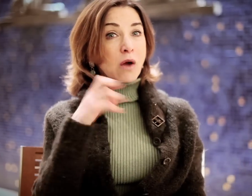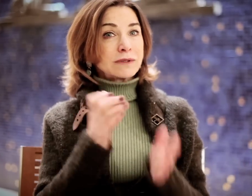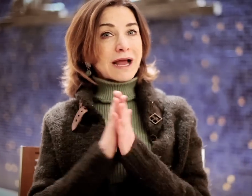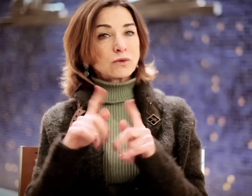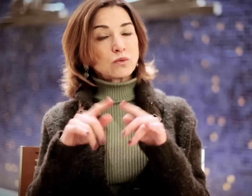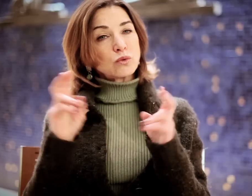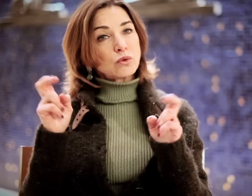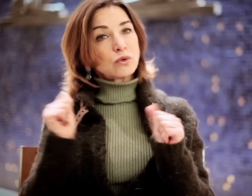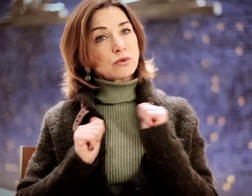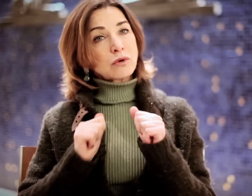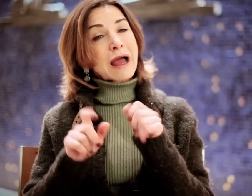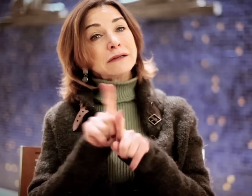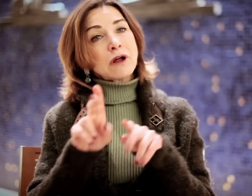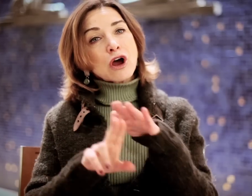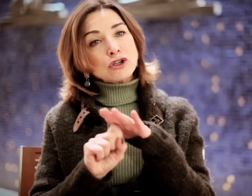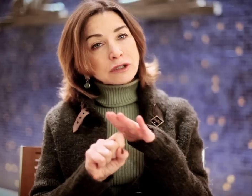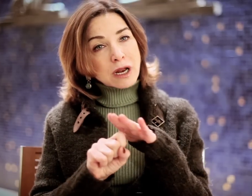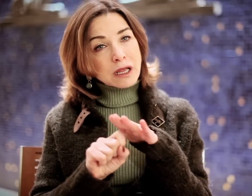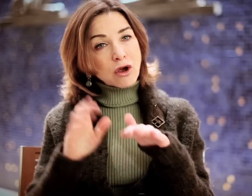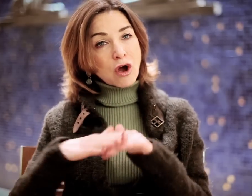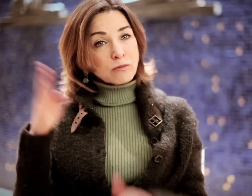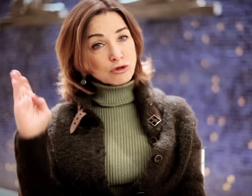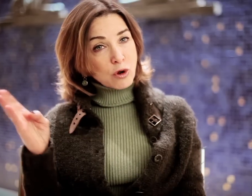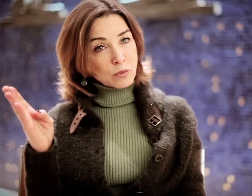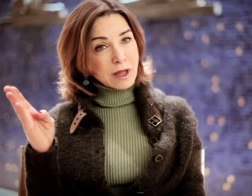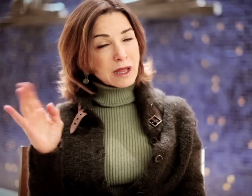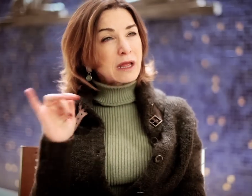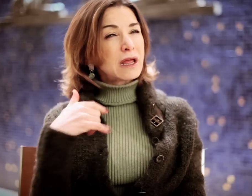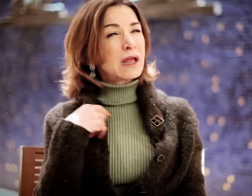And, I was asked to be the understudy on Broadway.